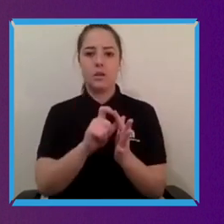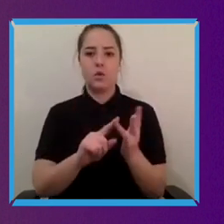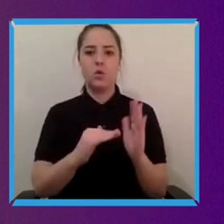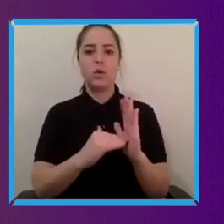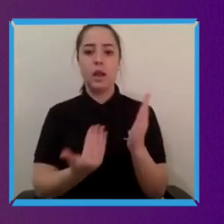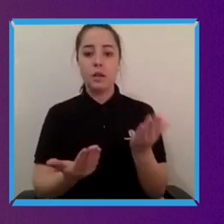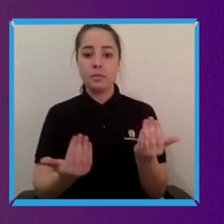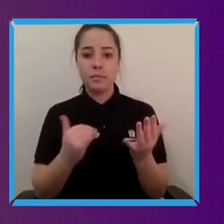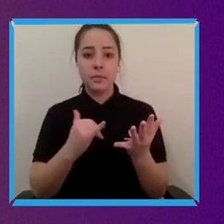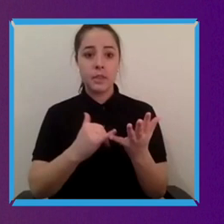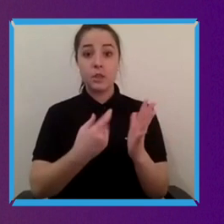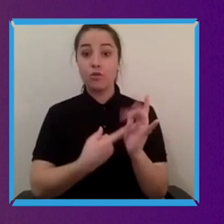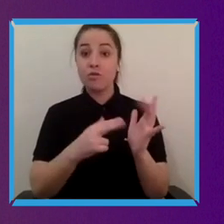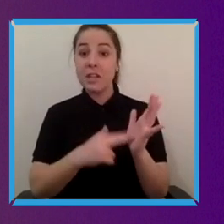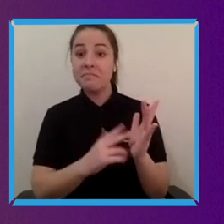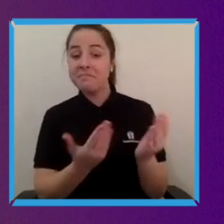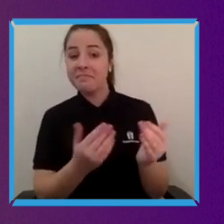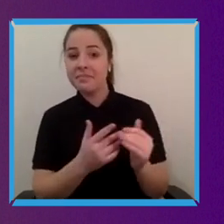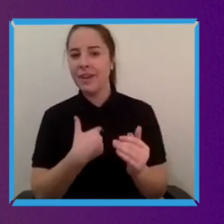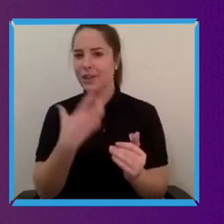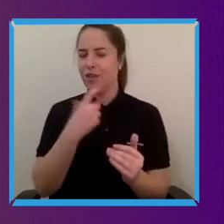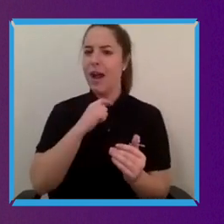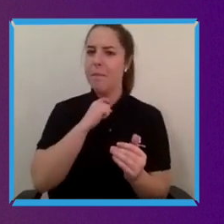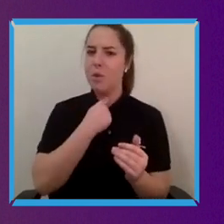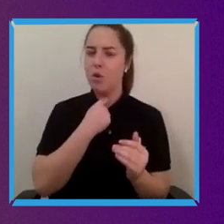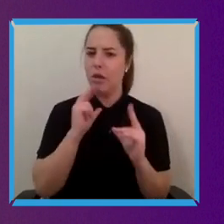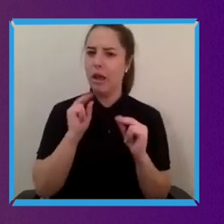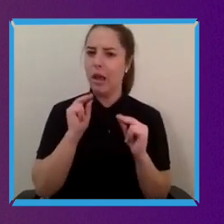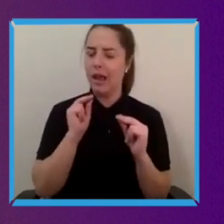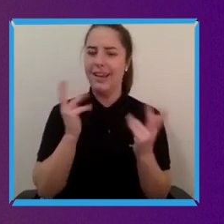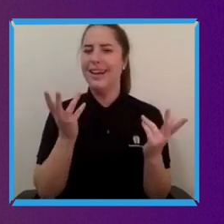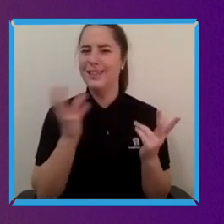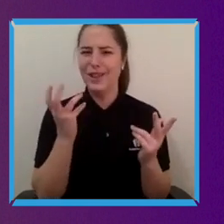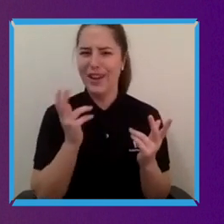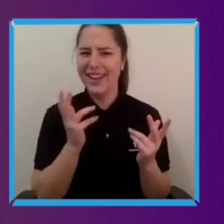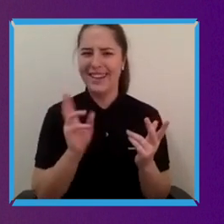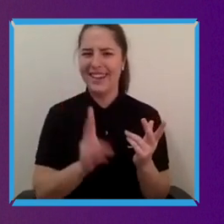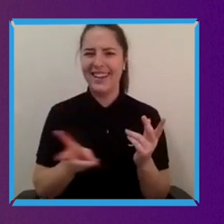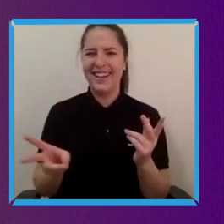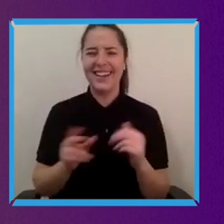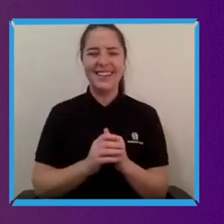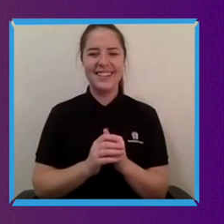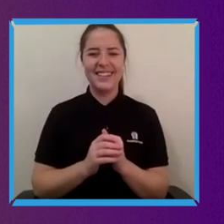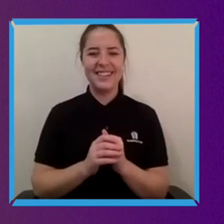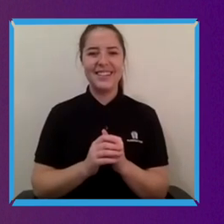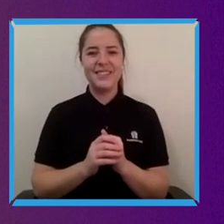Oh so I've started talking on mute again keep doing that. So look if I think from from the perspective